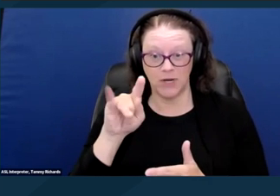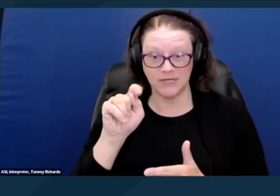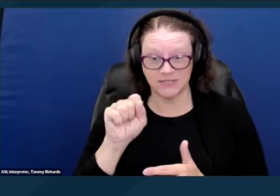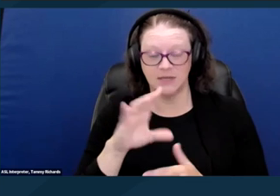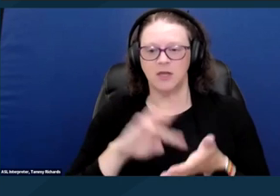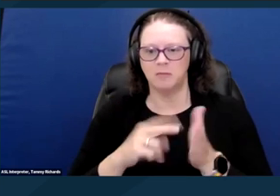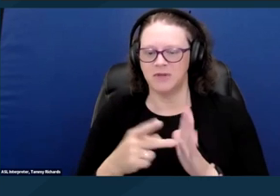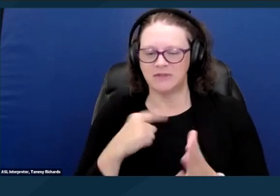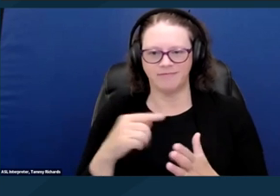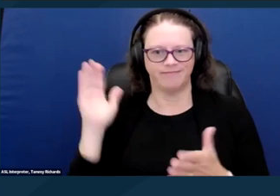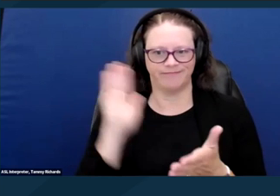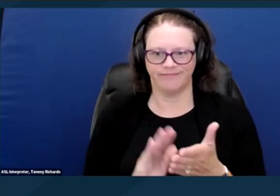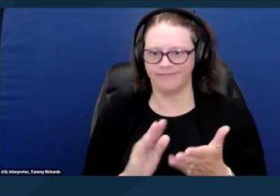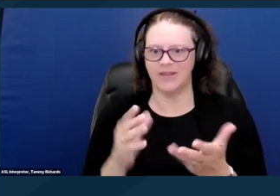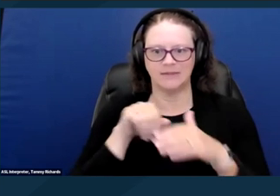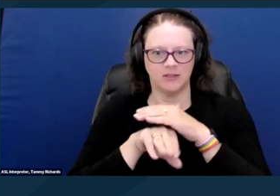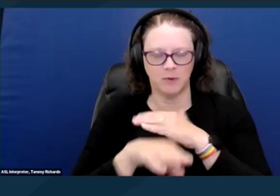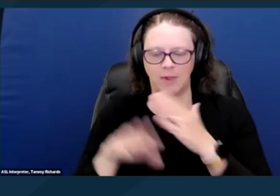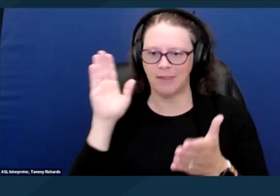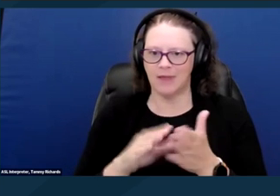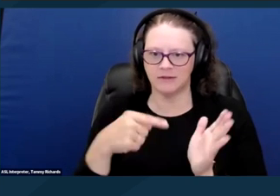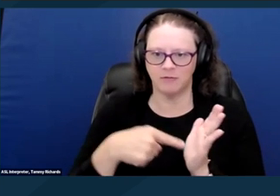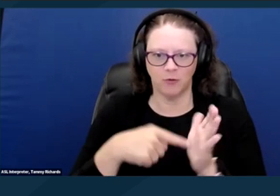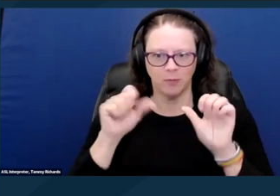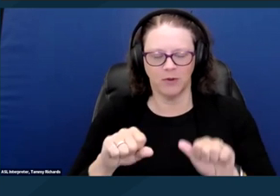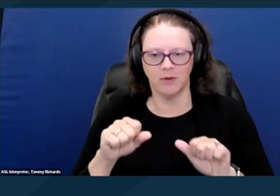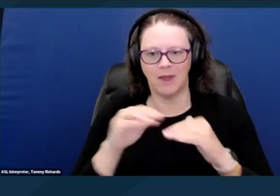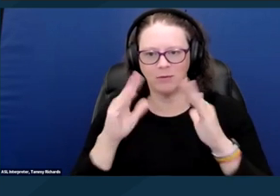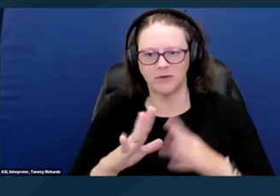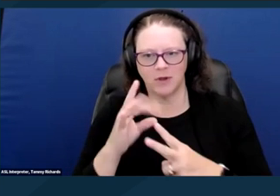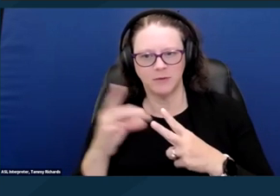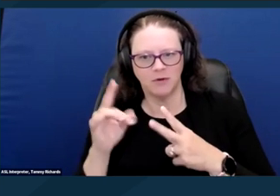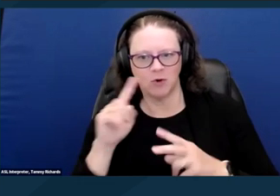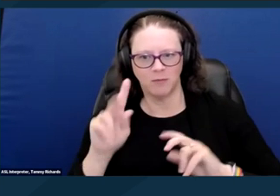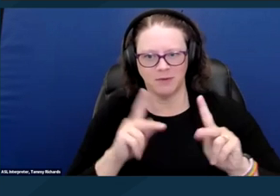and affordable housing options for disabled people. Next slide please.